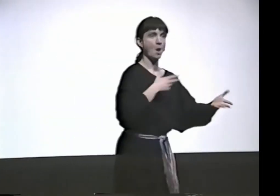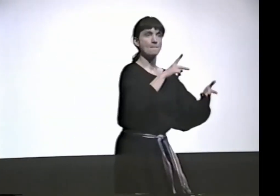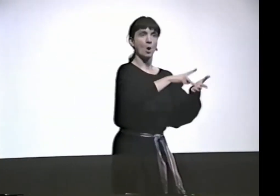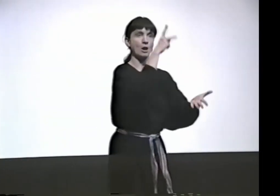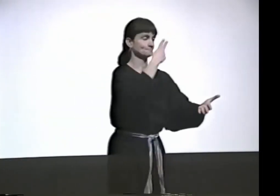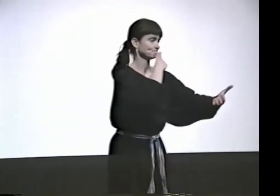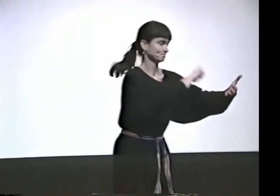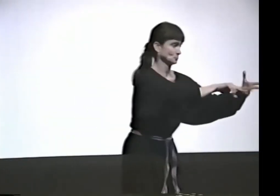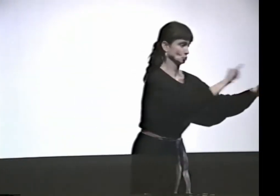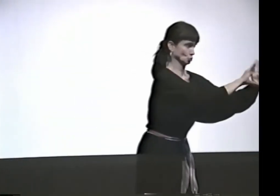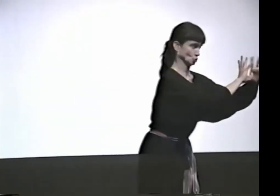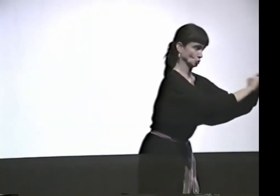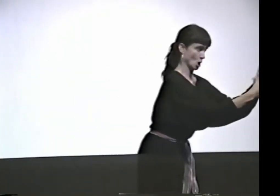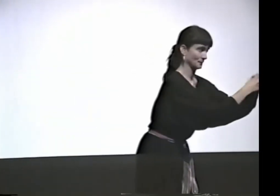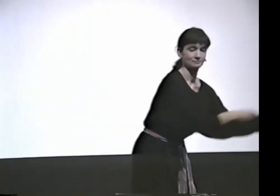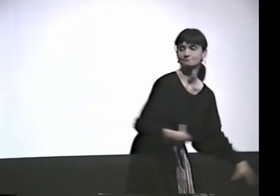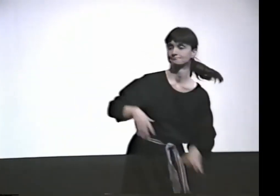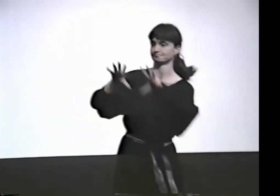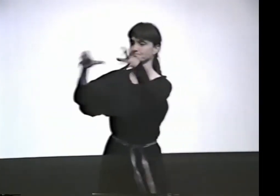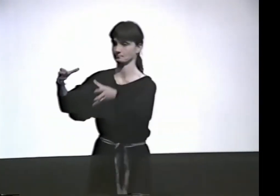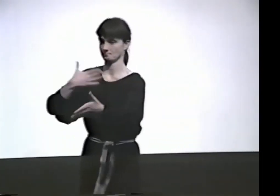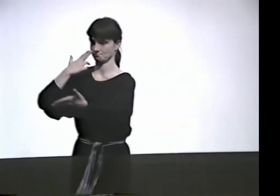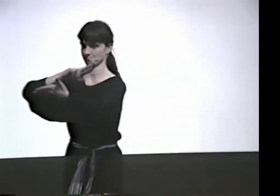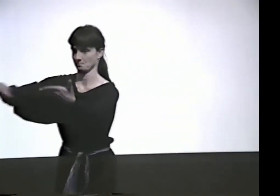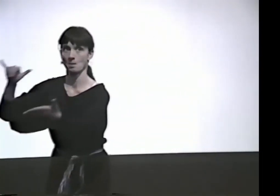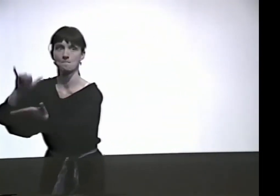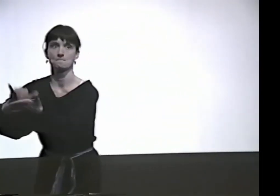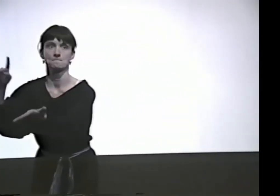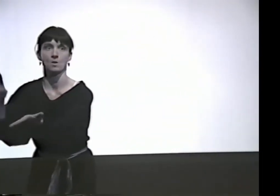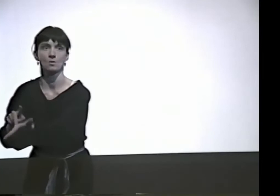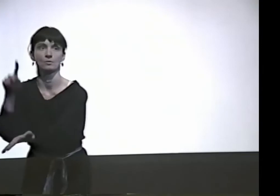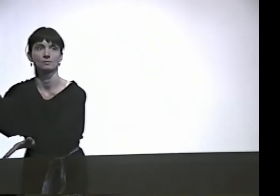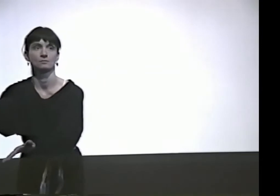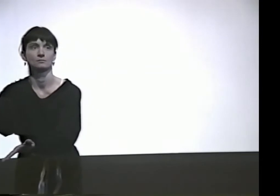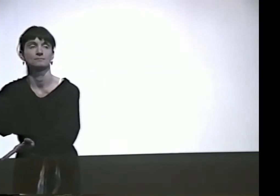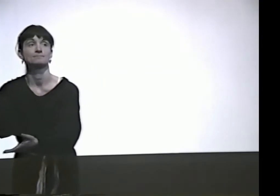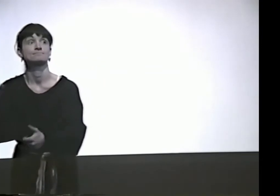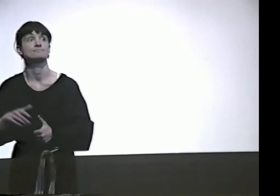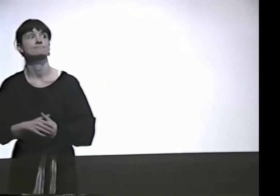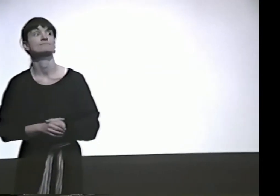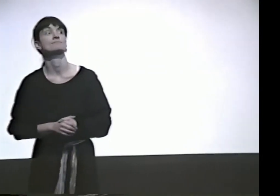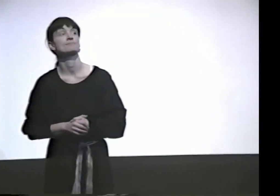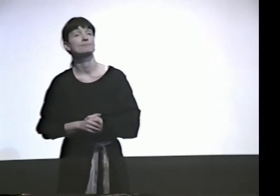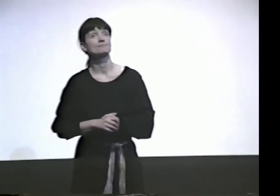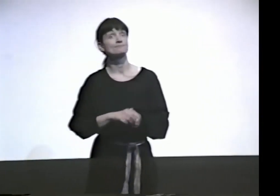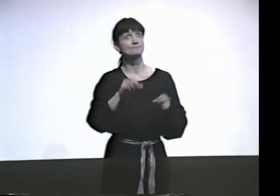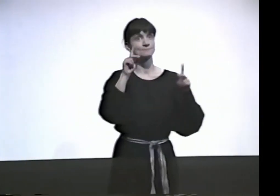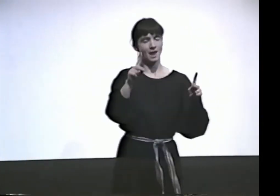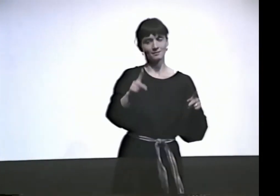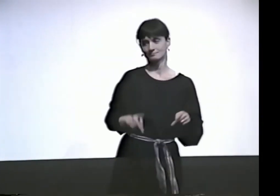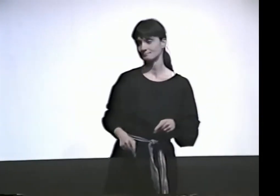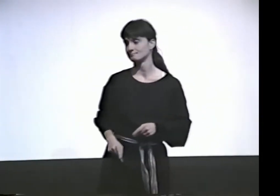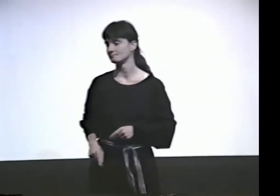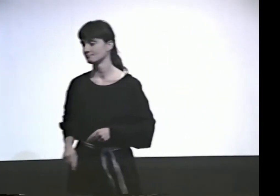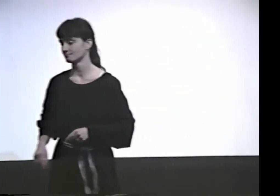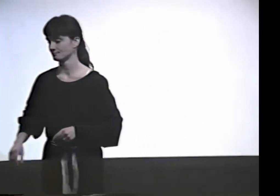OK, SO I JUST LABELED MY POEMS FOR YOU AND MY STORYTELLING FOR YOU, SHOWED YOU HOW I LABEL.